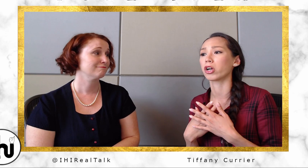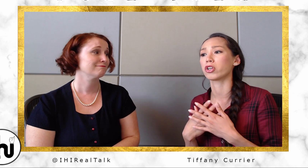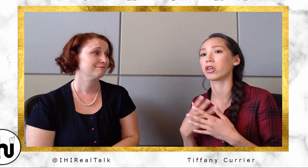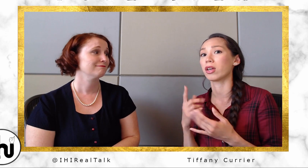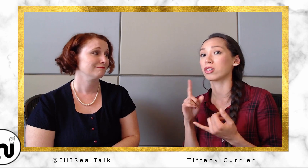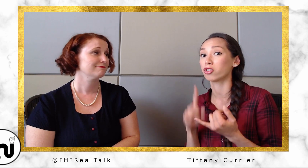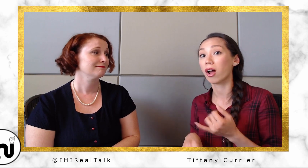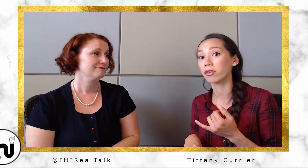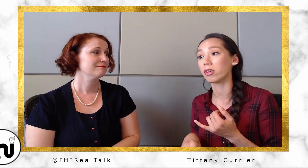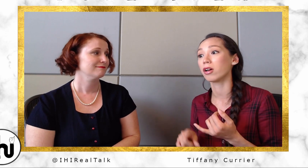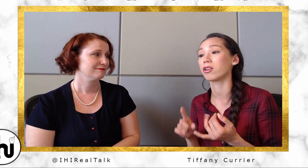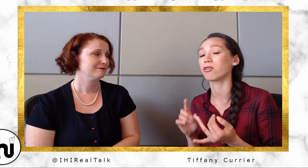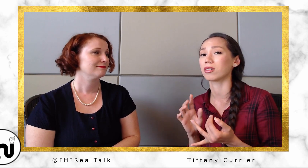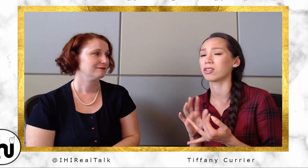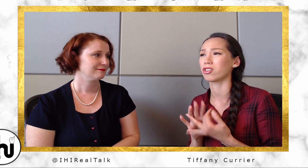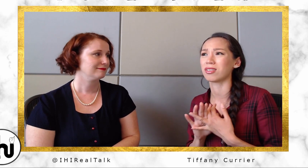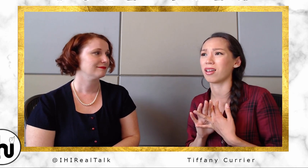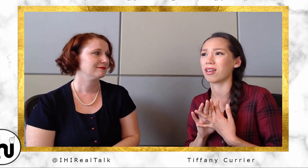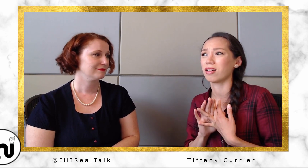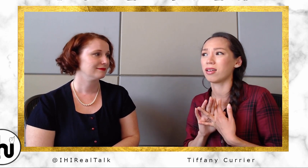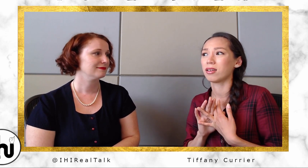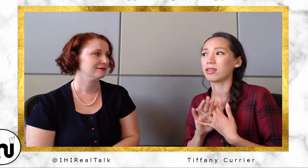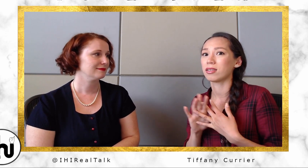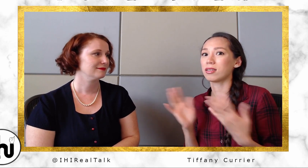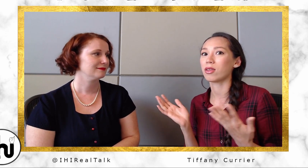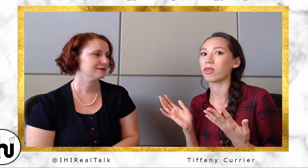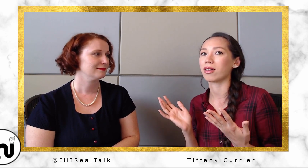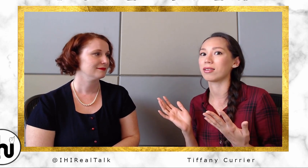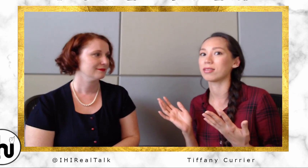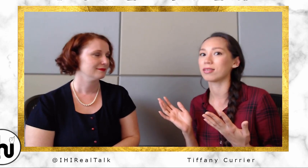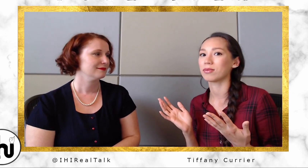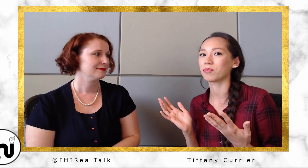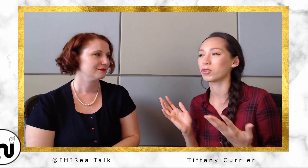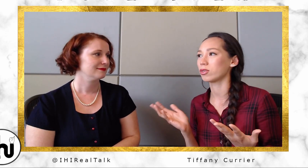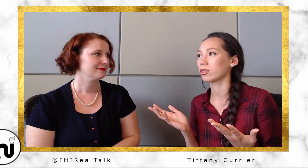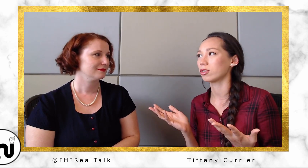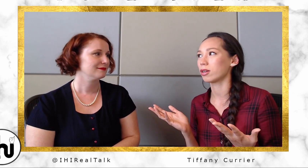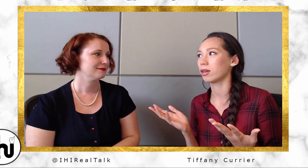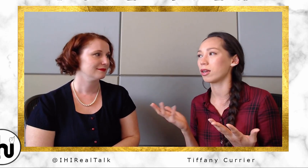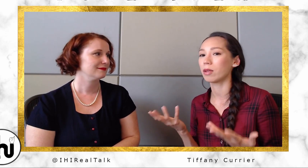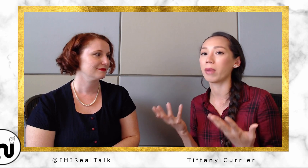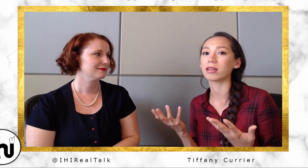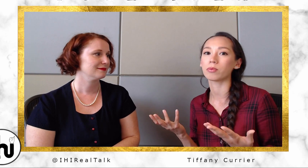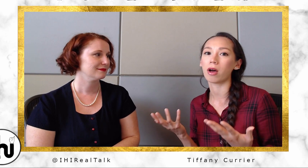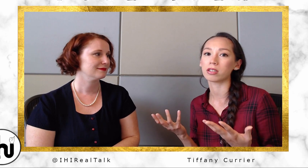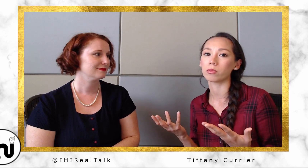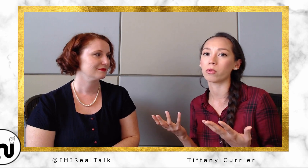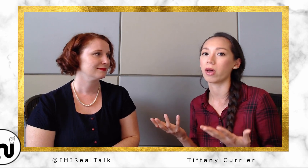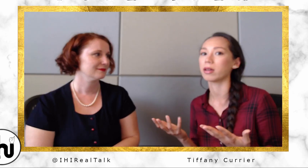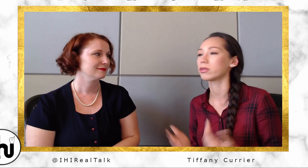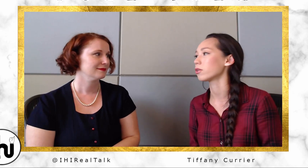you can get to travel, and you get to just like see things in the best possible way.